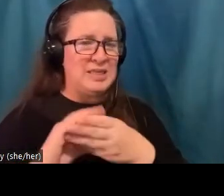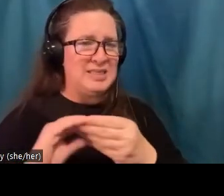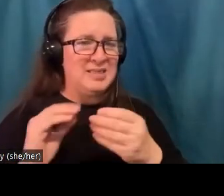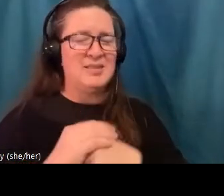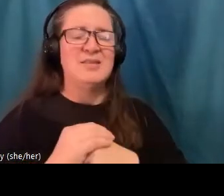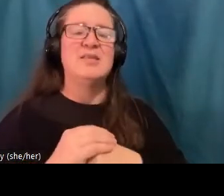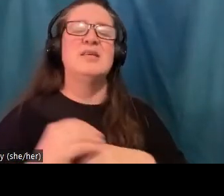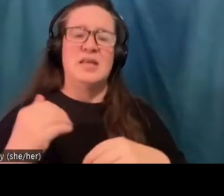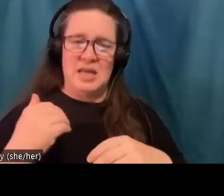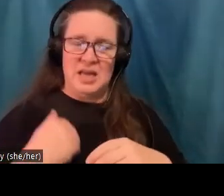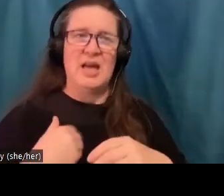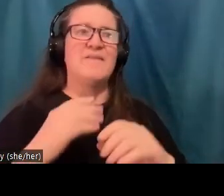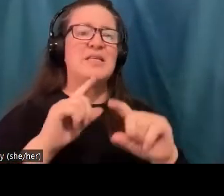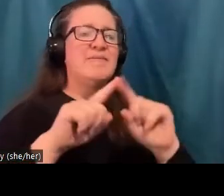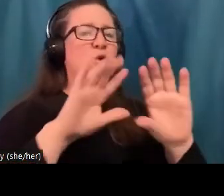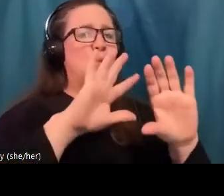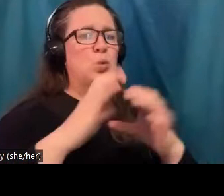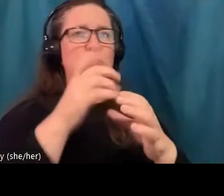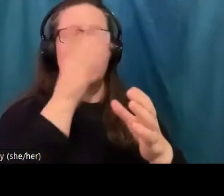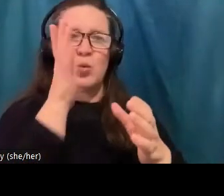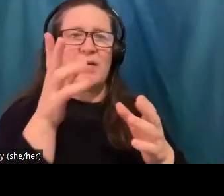will aggregate this stuff for you. I really liked the one in